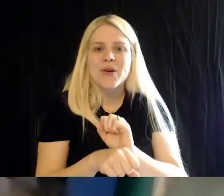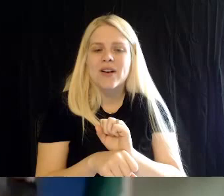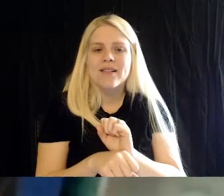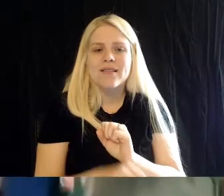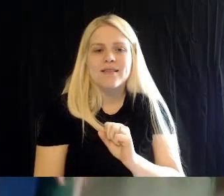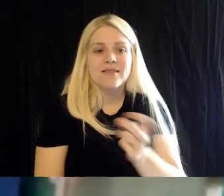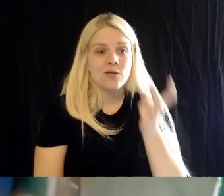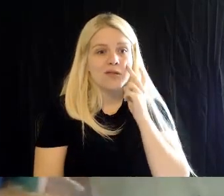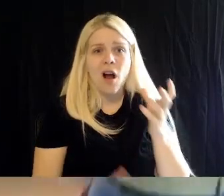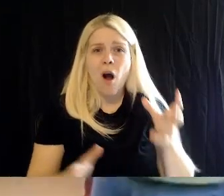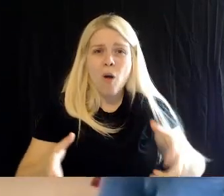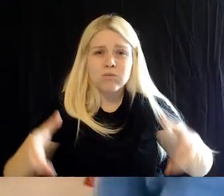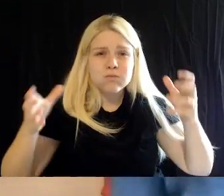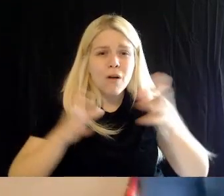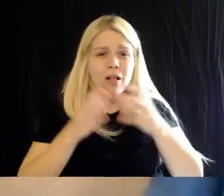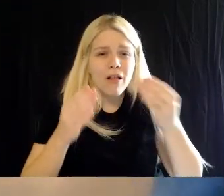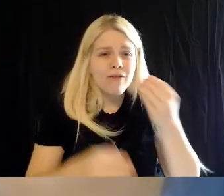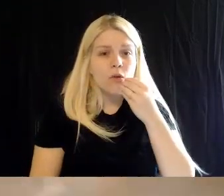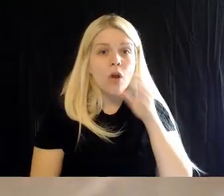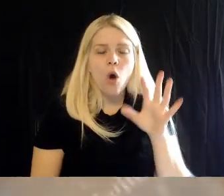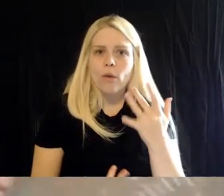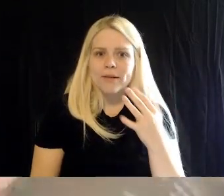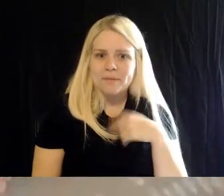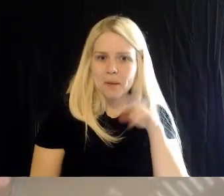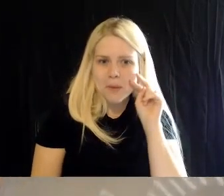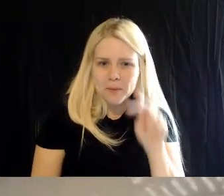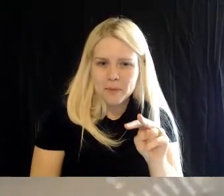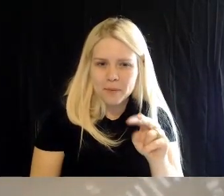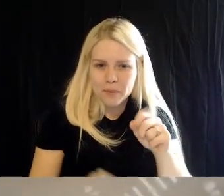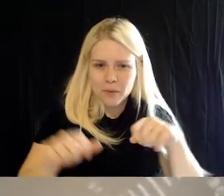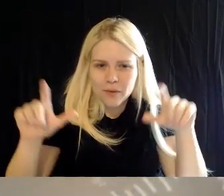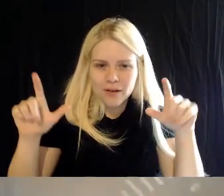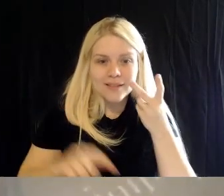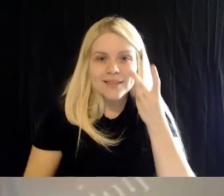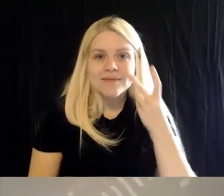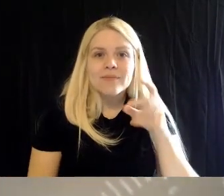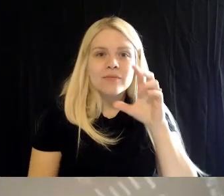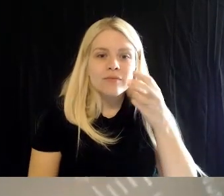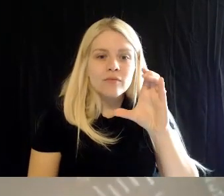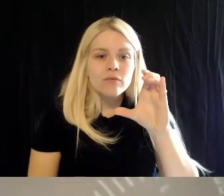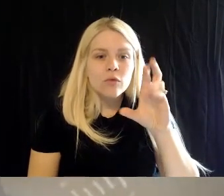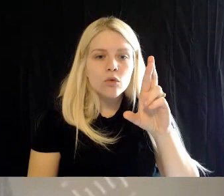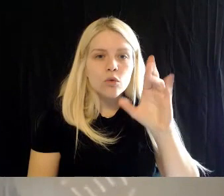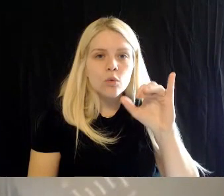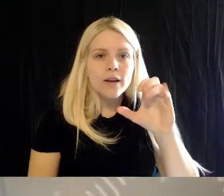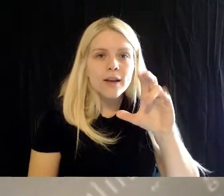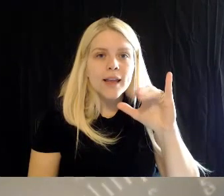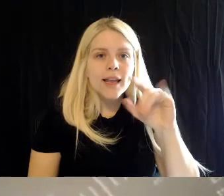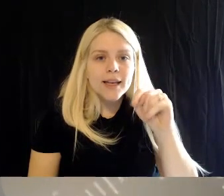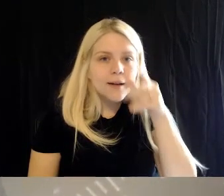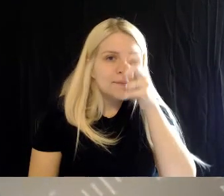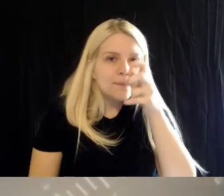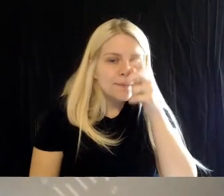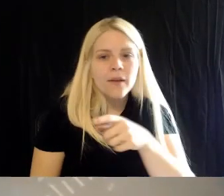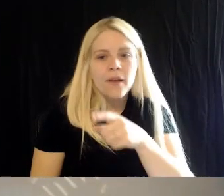Britt: So, if you guys wanna see- Brad: Oh wait a minute, wait a minute- Britt: We have some crickets and mealworms. And all of the birds love these. Now, that's not an